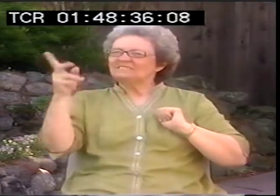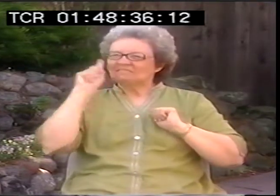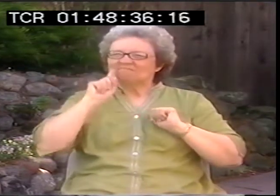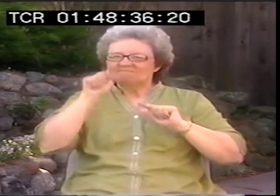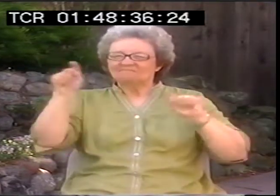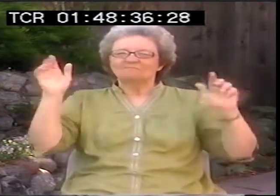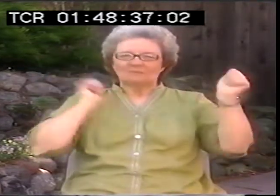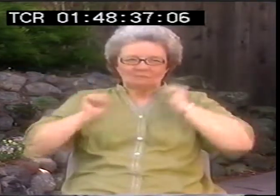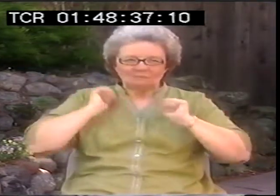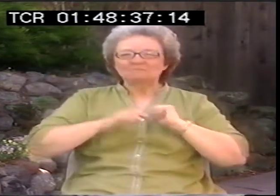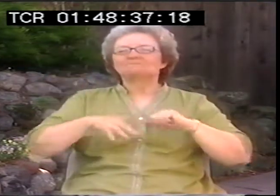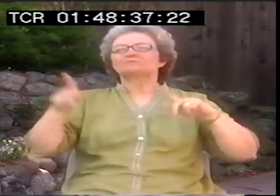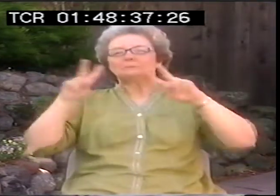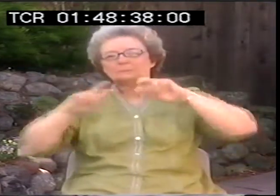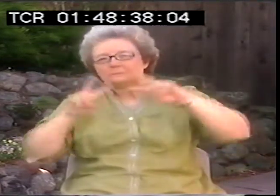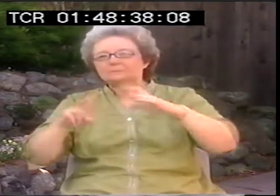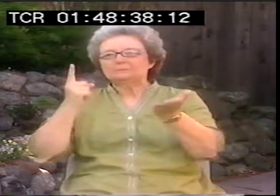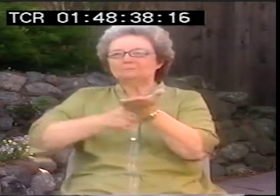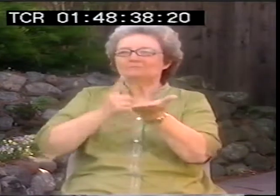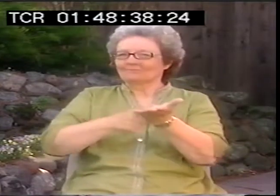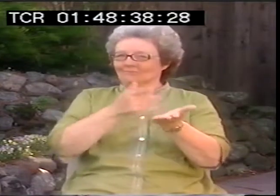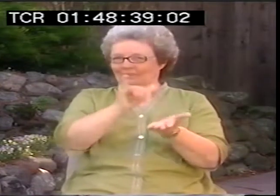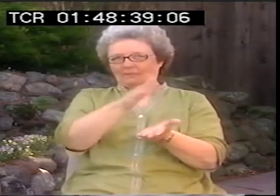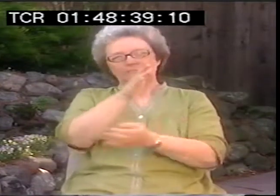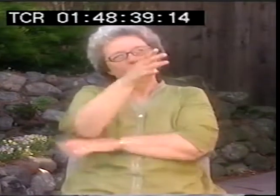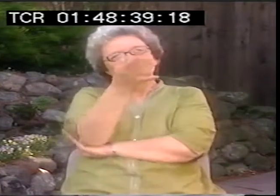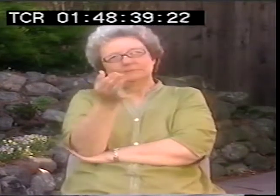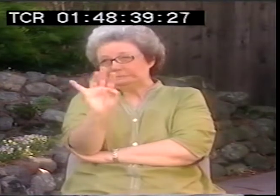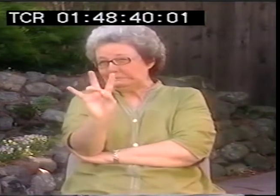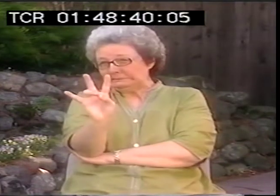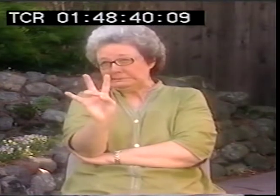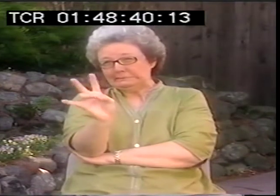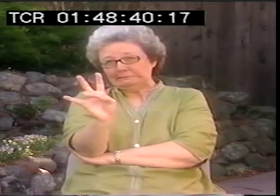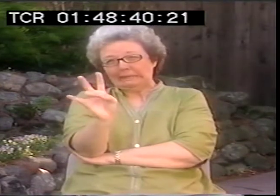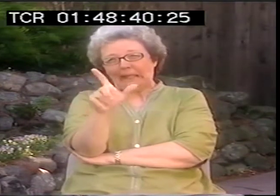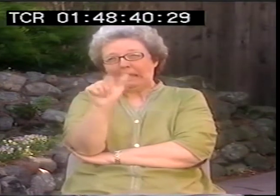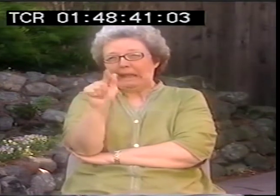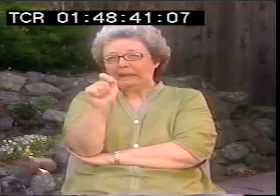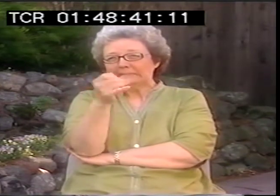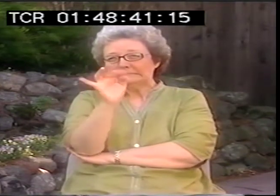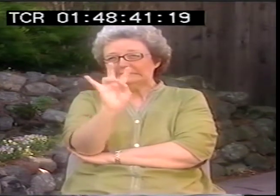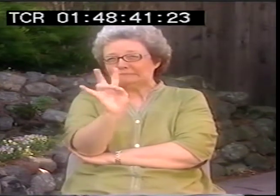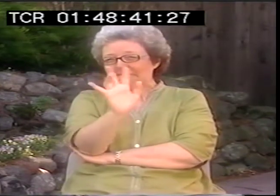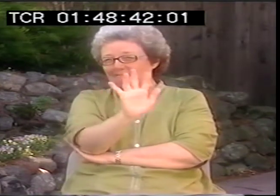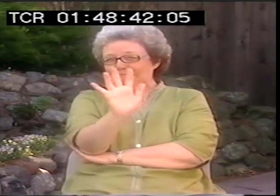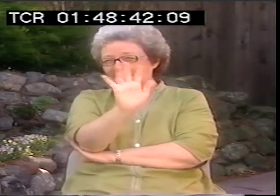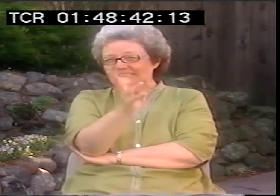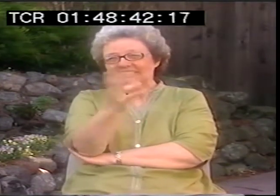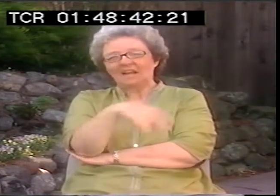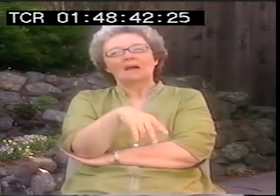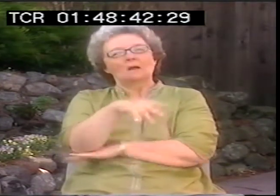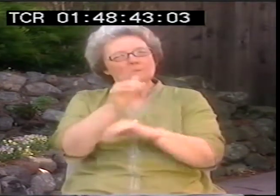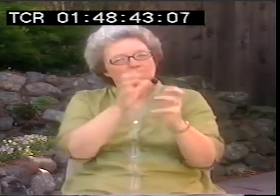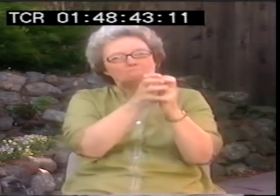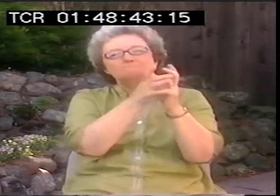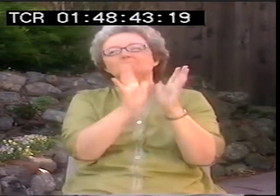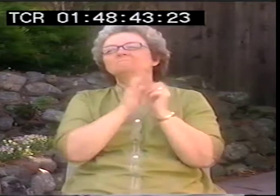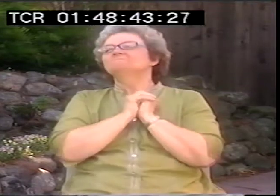how would we do it? And John Canney was presenting. And I was performing. Lou Font was performing and then a few other people also were part of this whole thing.